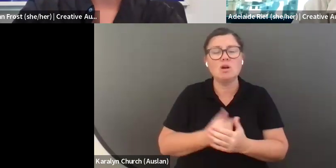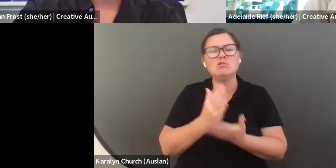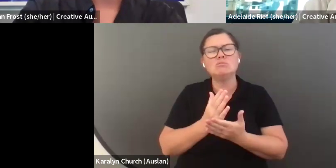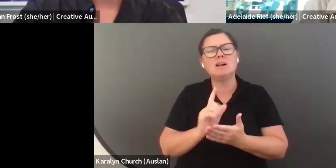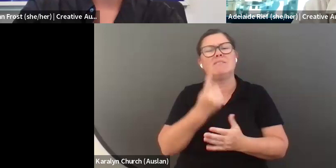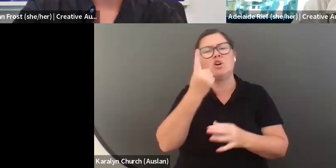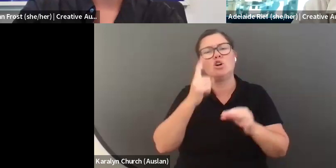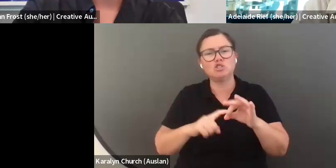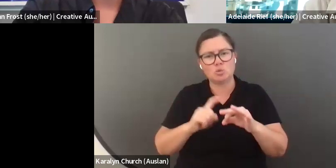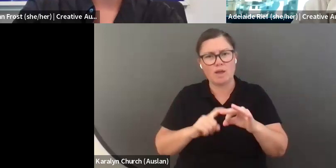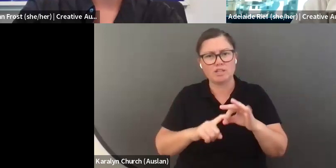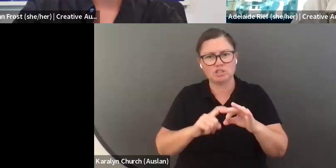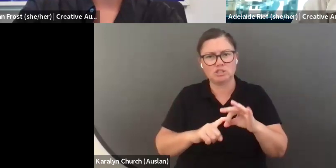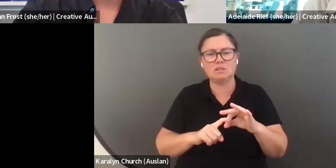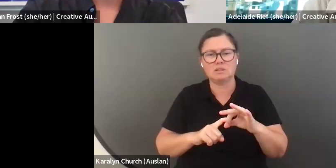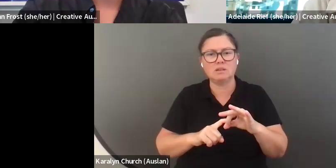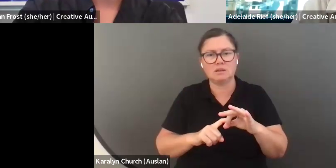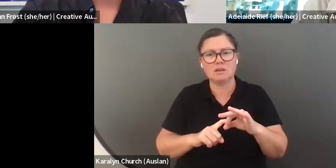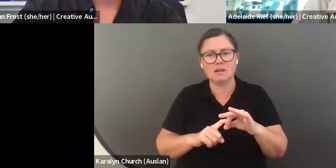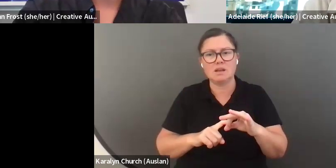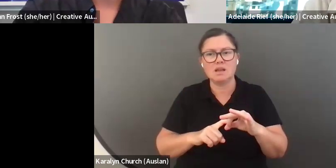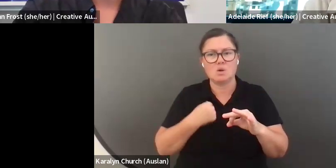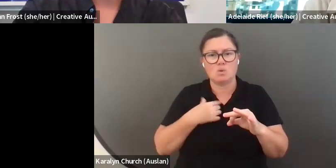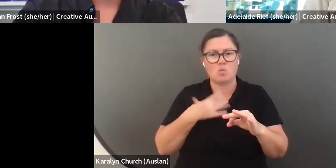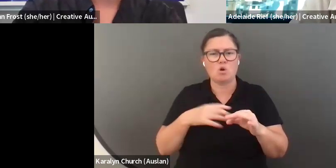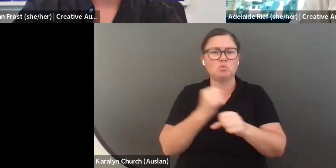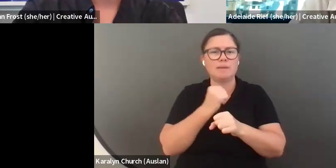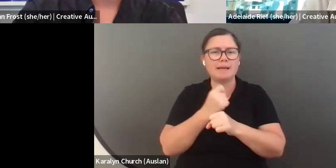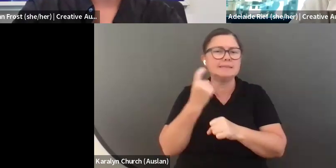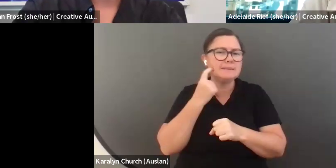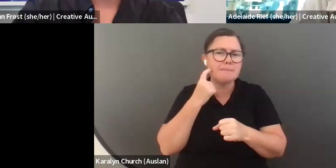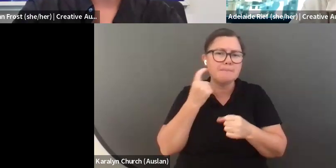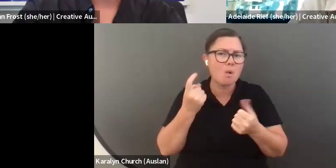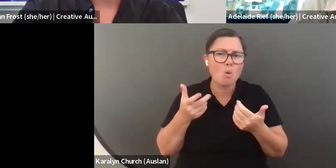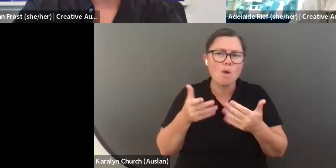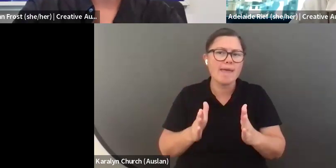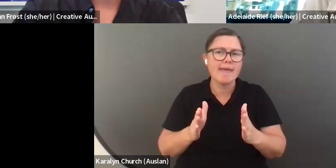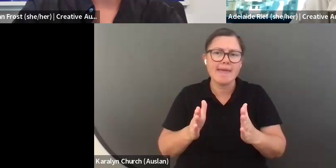But really, what we are trying to achieve with that first question, and offering the video